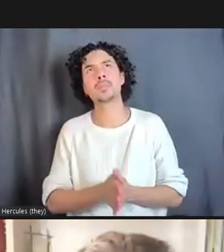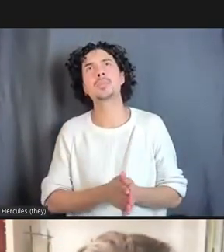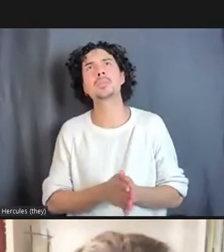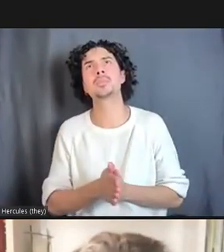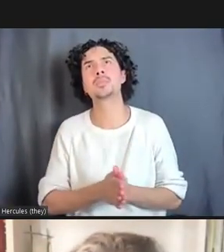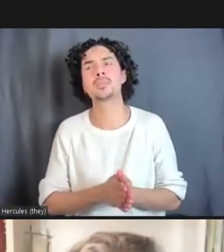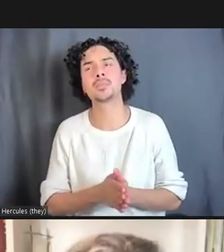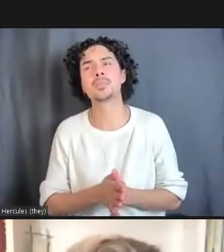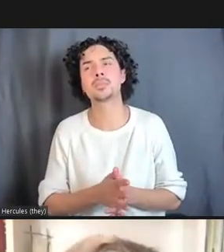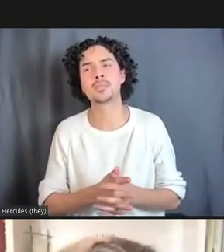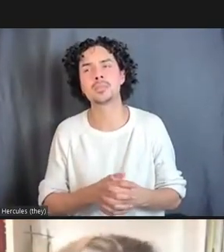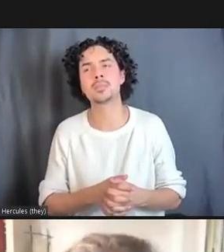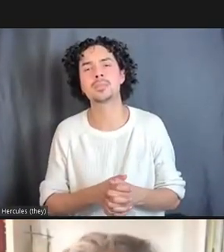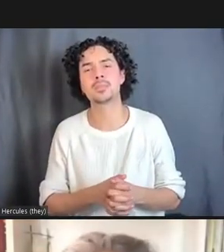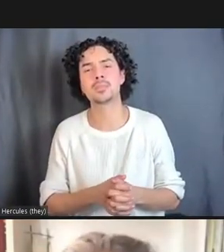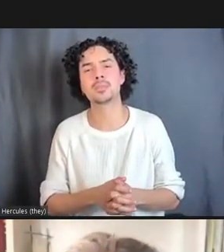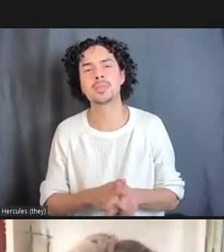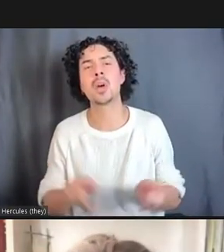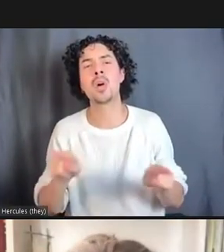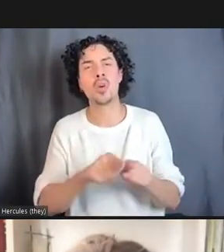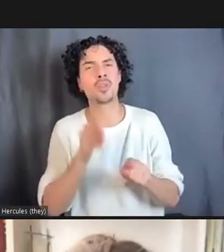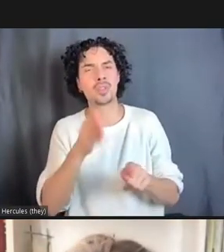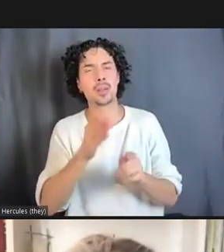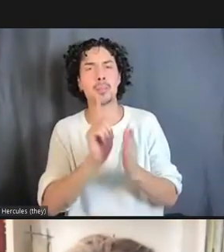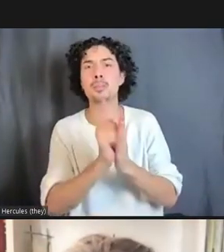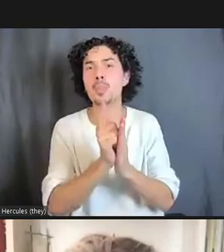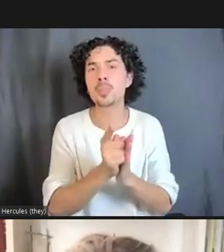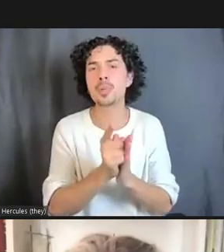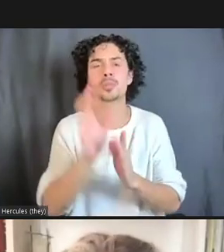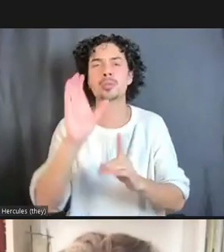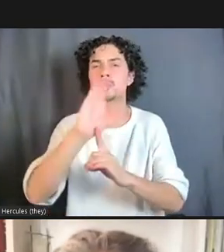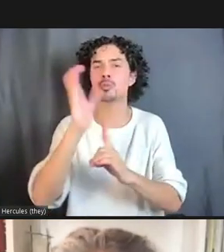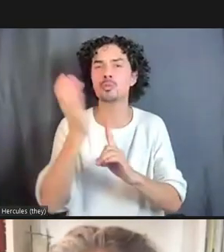there moments, cultural shifts that you can point to?